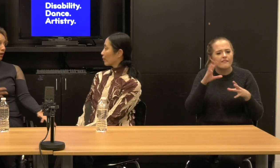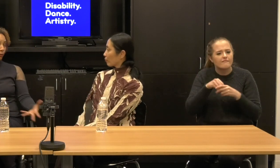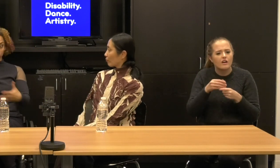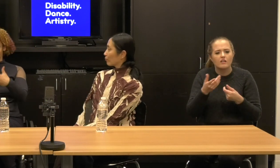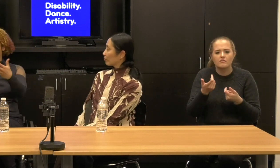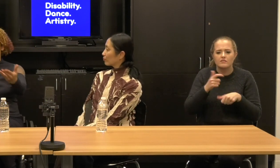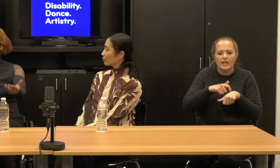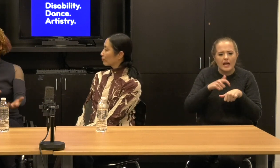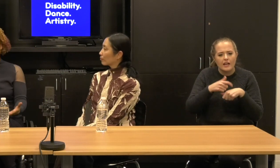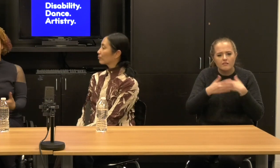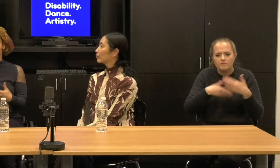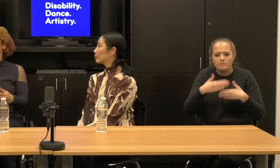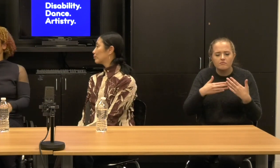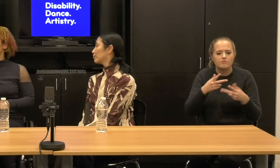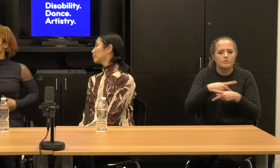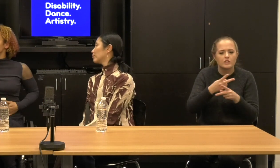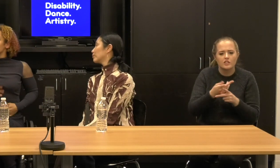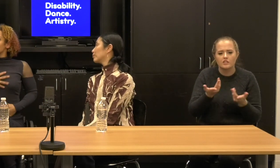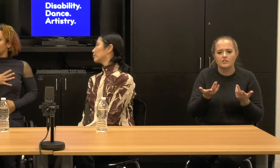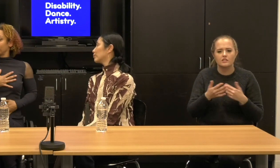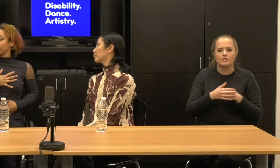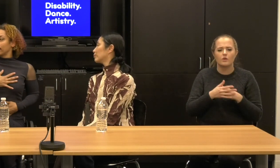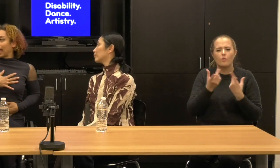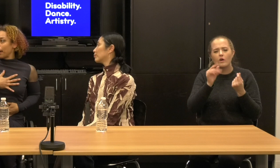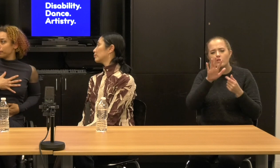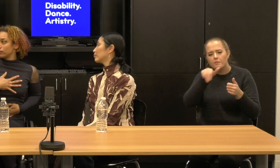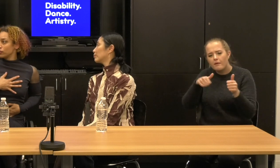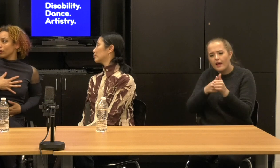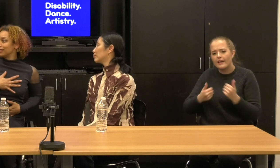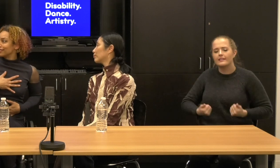about, what was your inspiration and and thing that happened is gone,